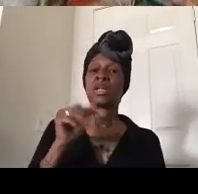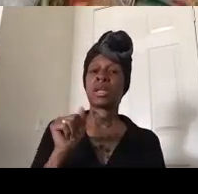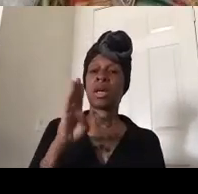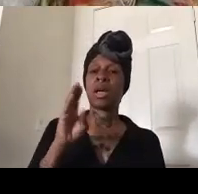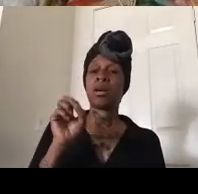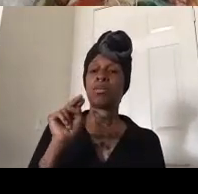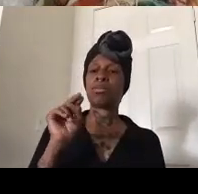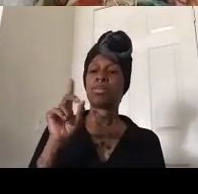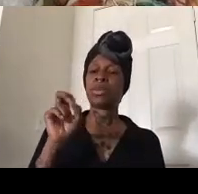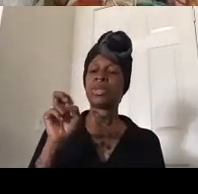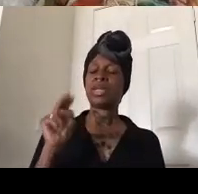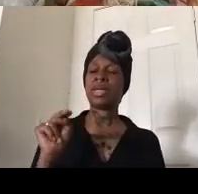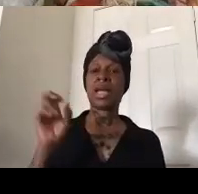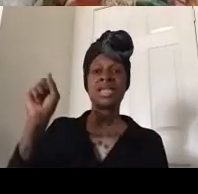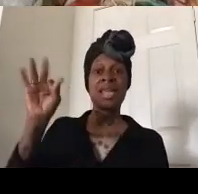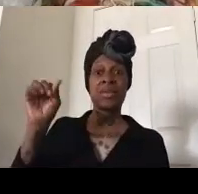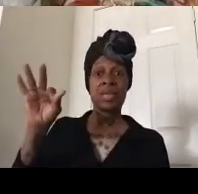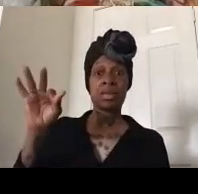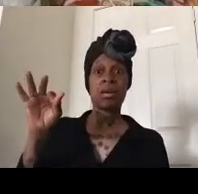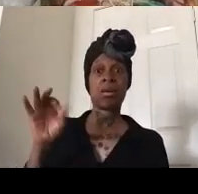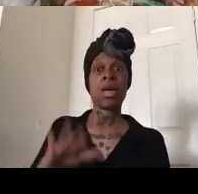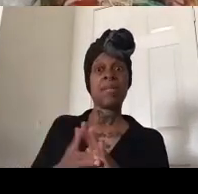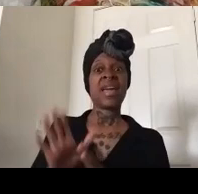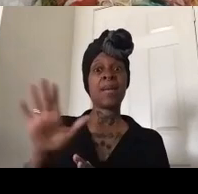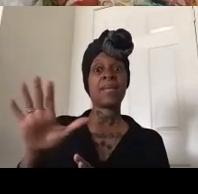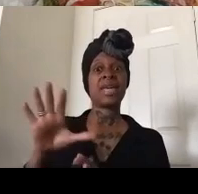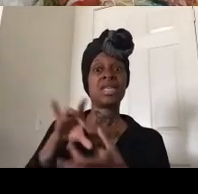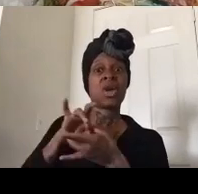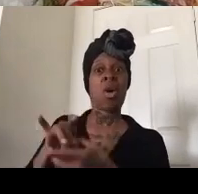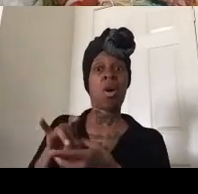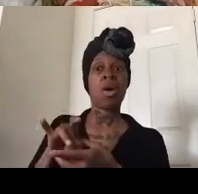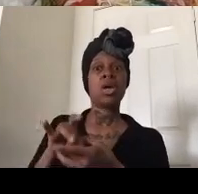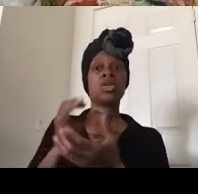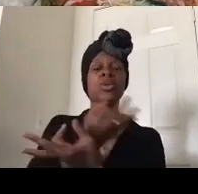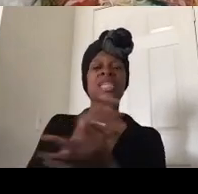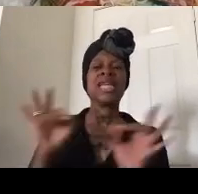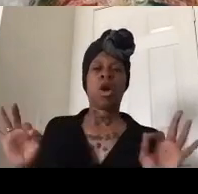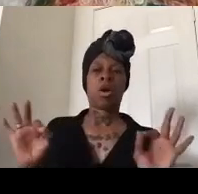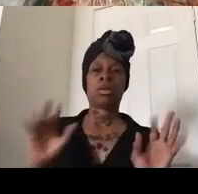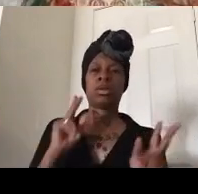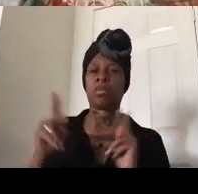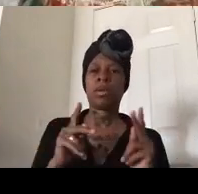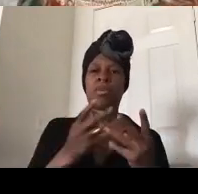made it his duty who has made it his call to decarcerate right you never hear district attorneys talking